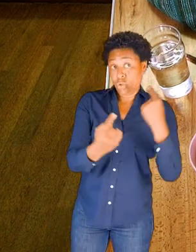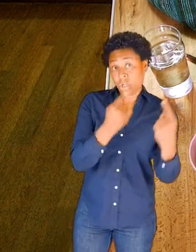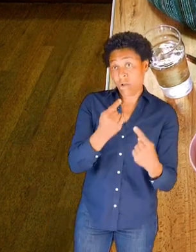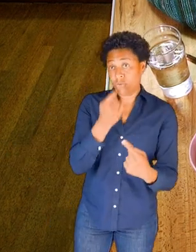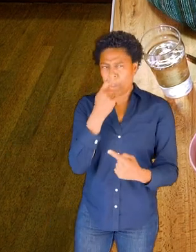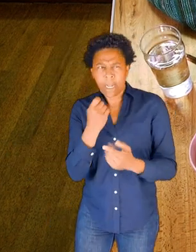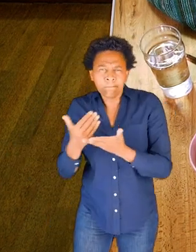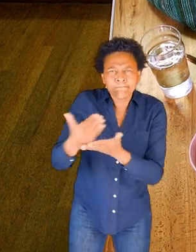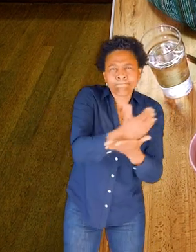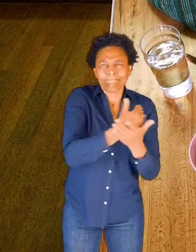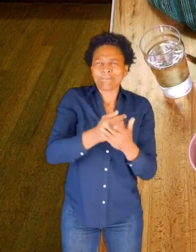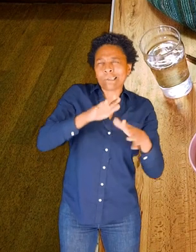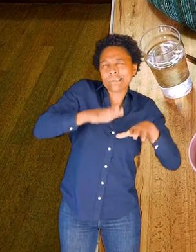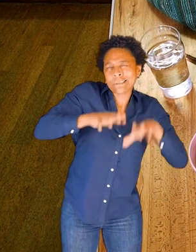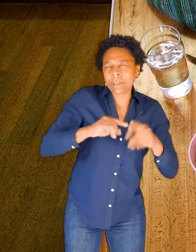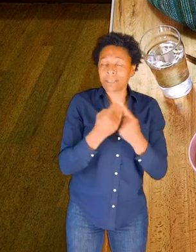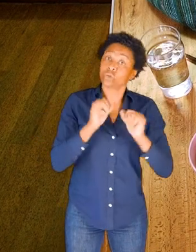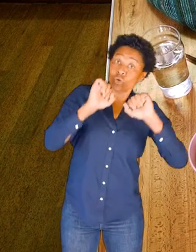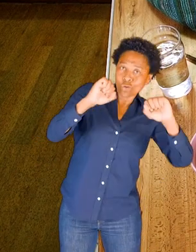find some of these objects in your home.